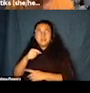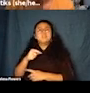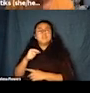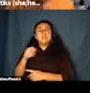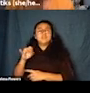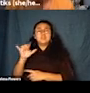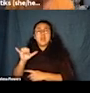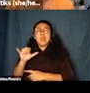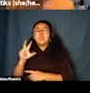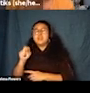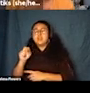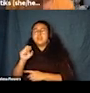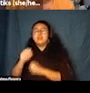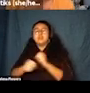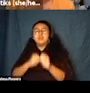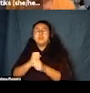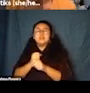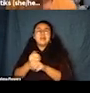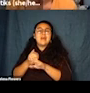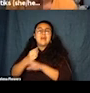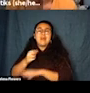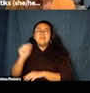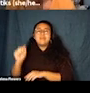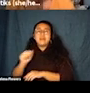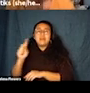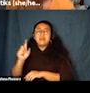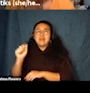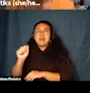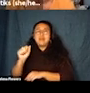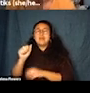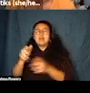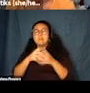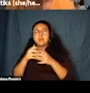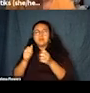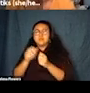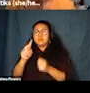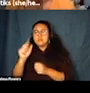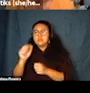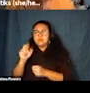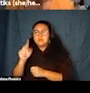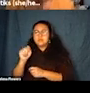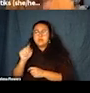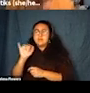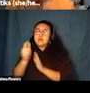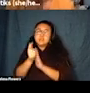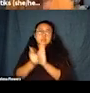So it is the law that we should be bringing access to our film festivals and so if you aren't thinking about